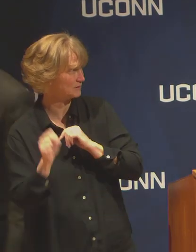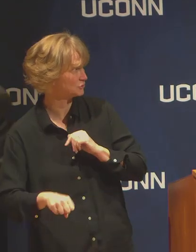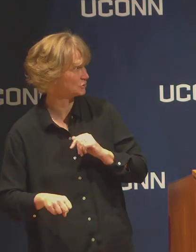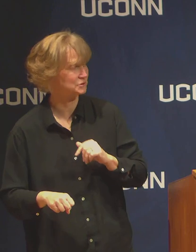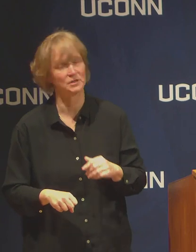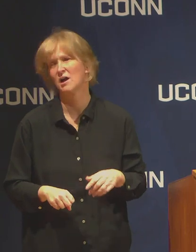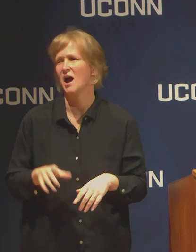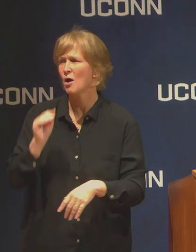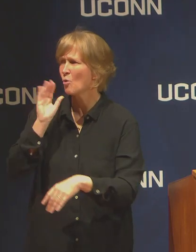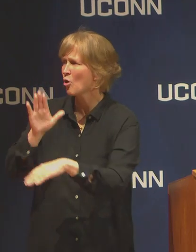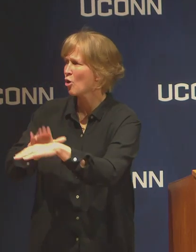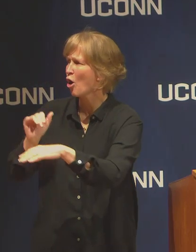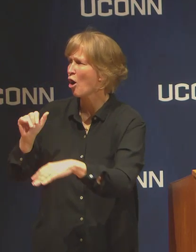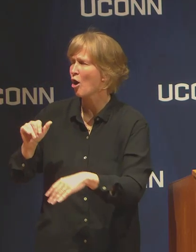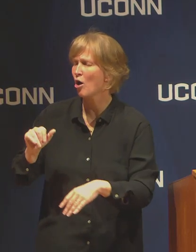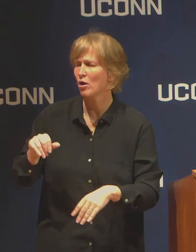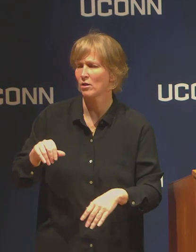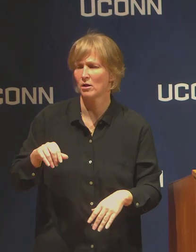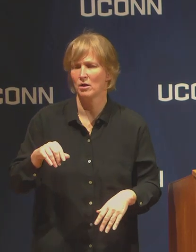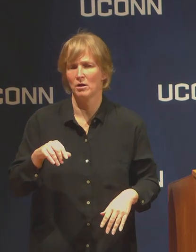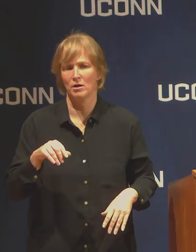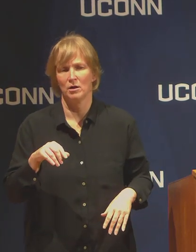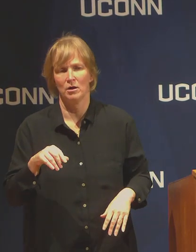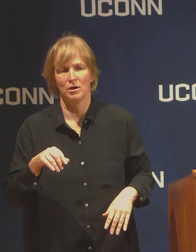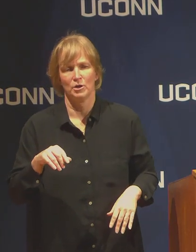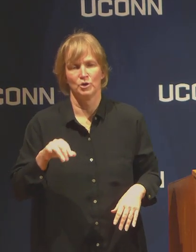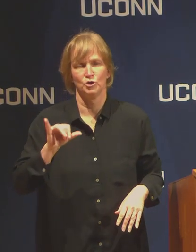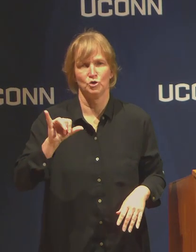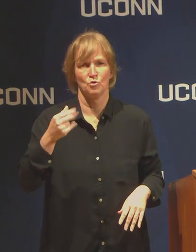our International Student Office.